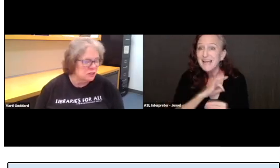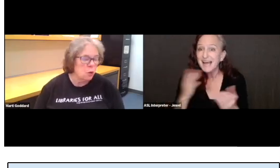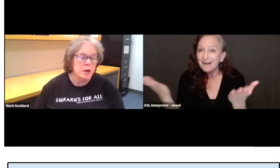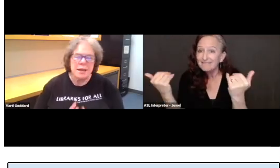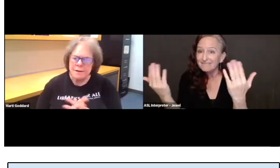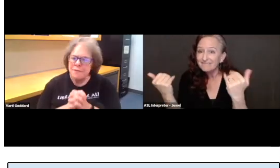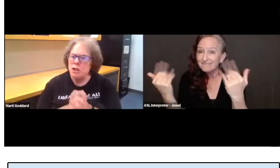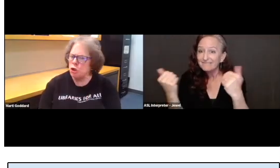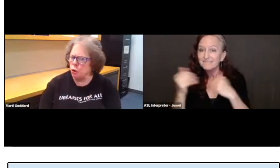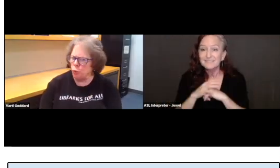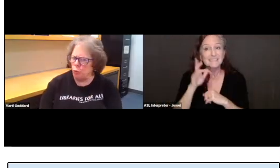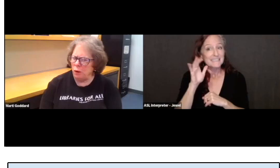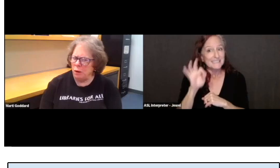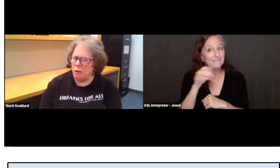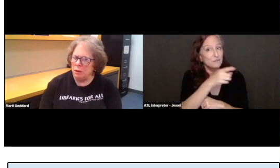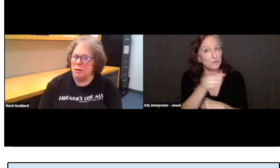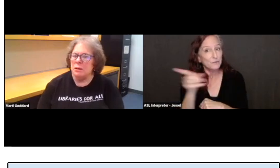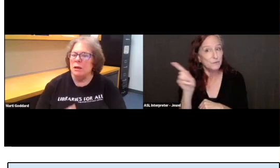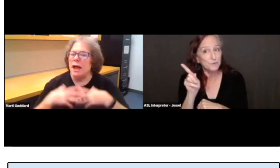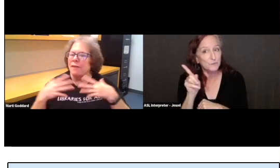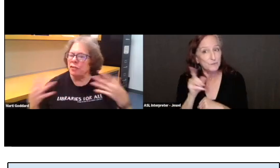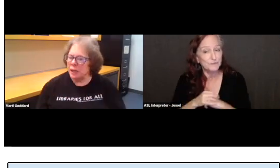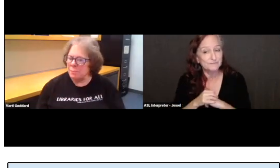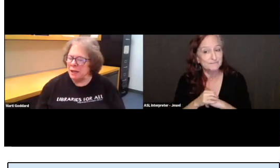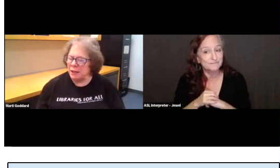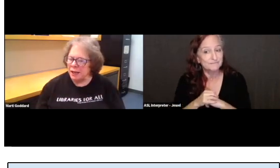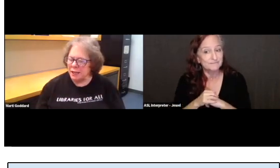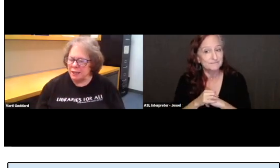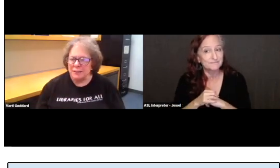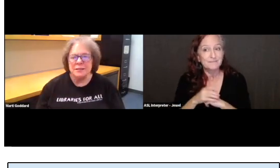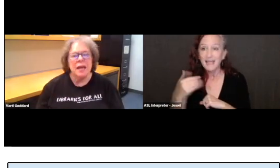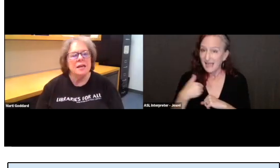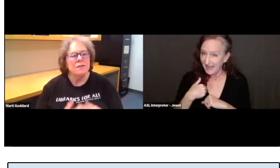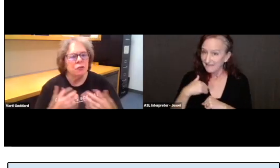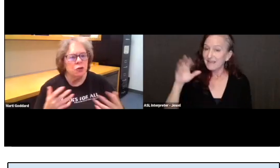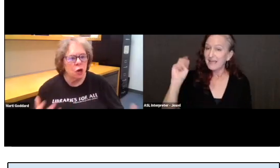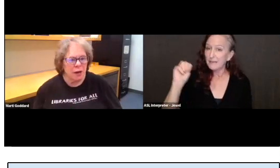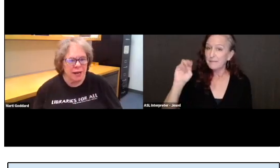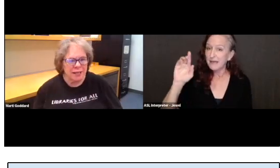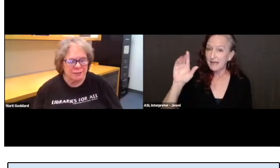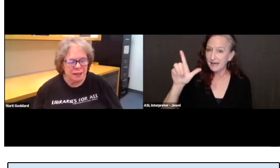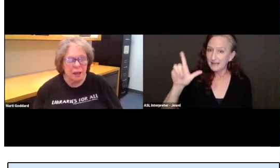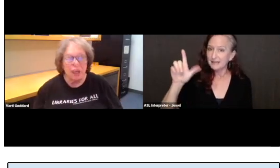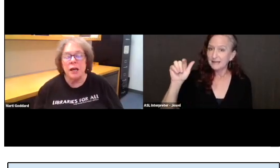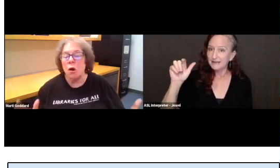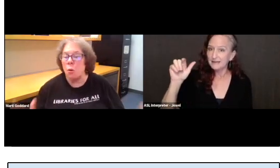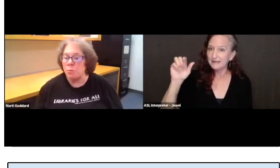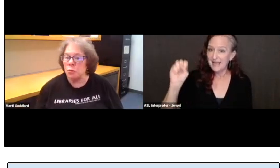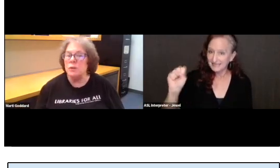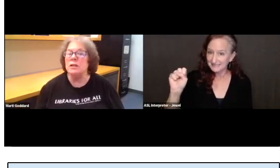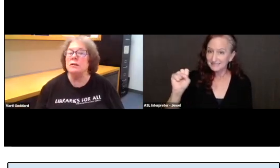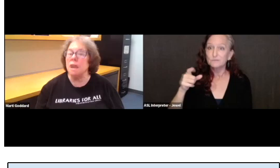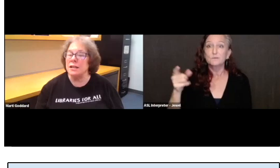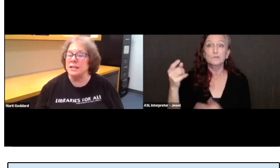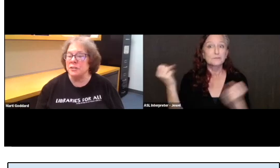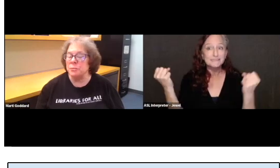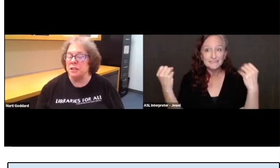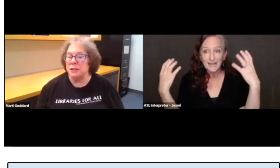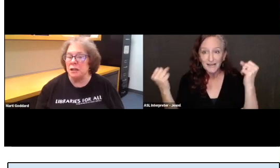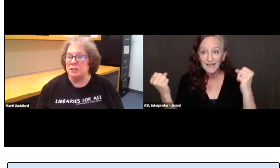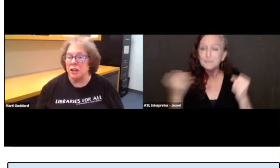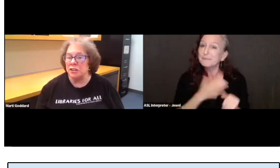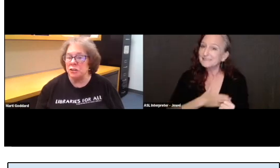So, if you have your MLIS and if you know ASL, I hope you will contact me and I'll talk to you